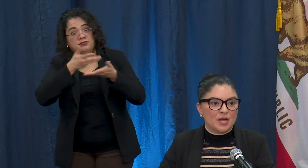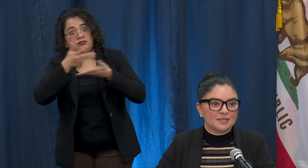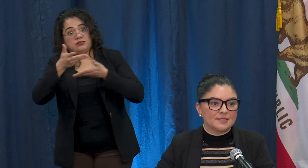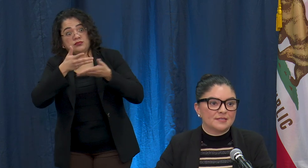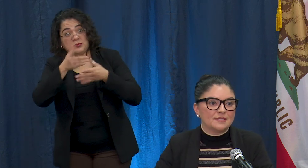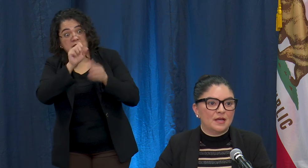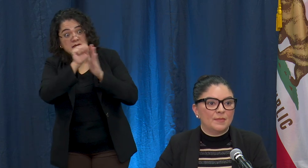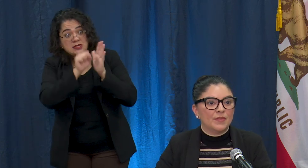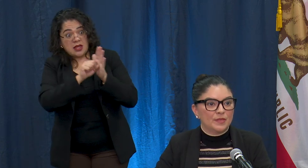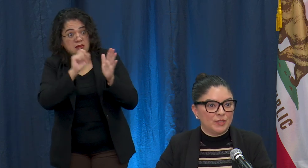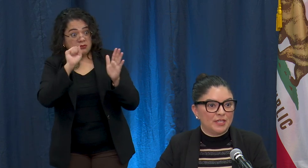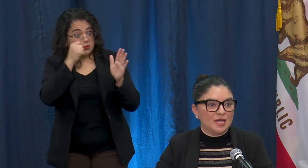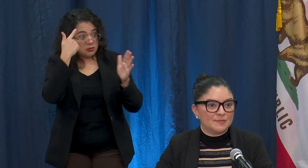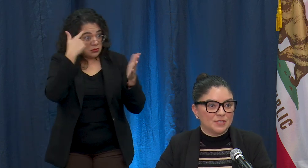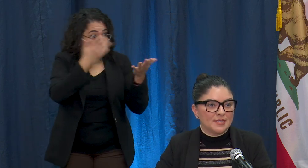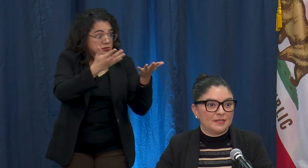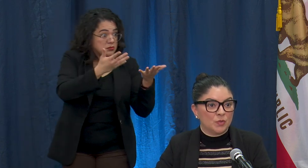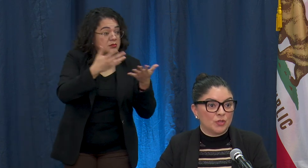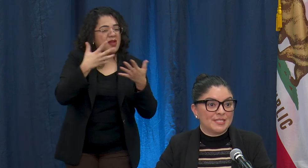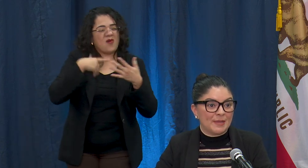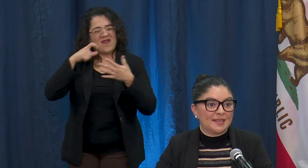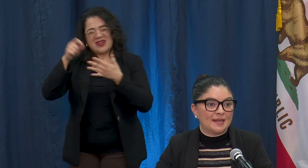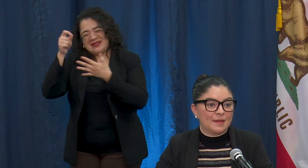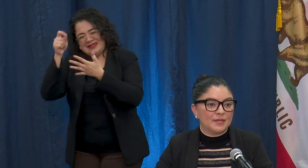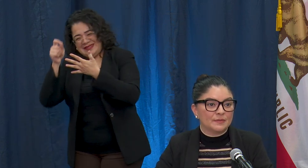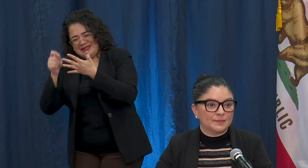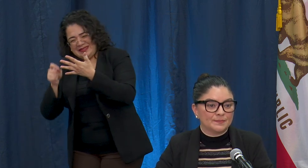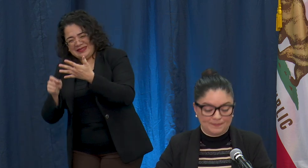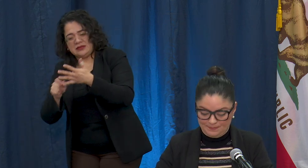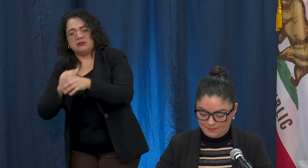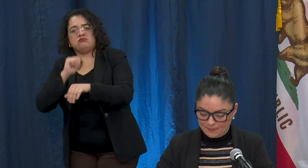boxes on the Community Hospital side in order to make that happen.